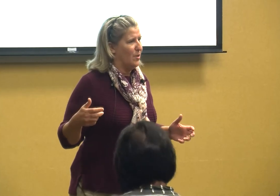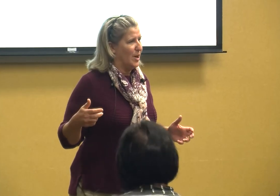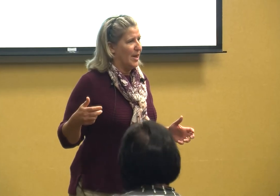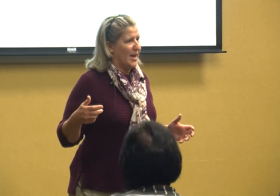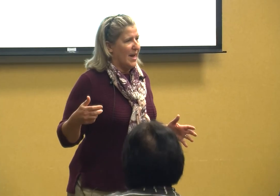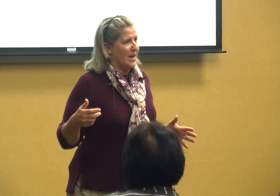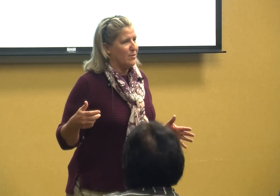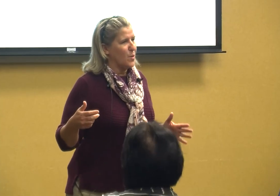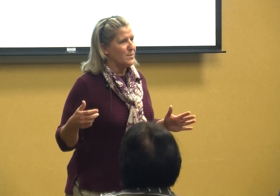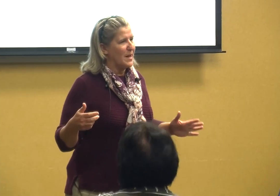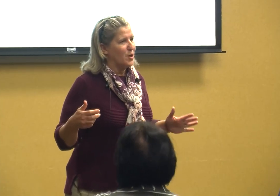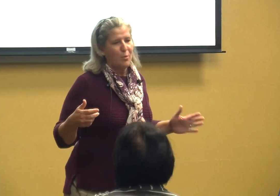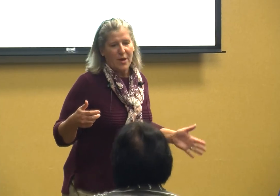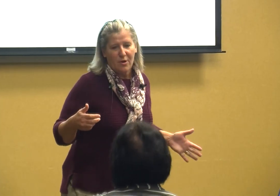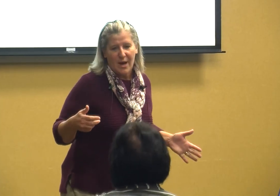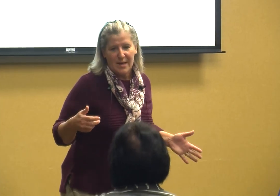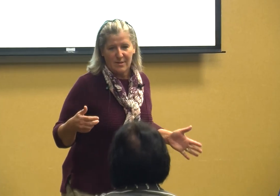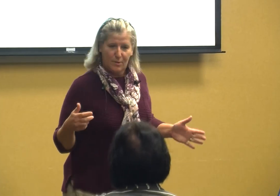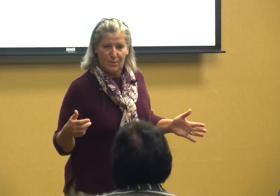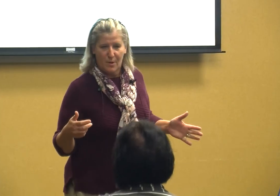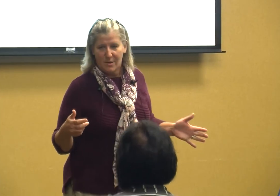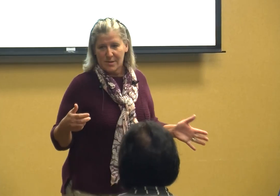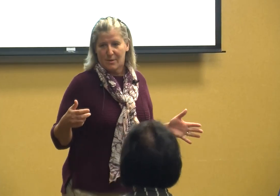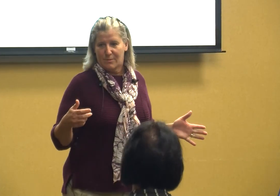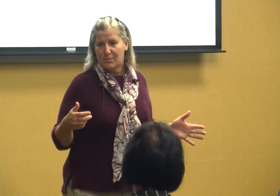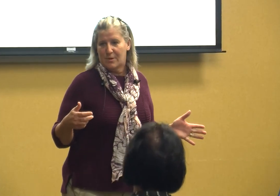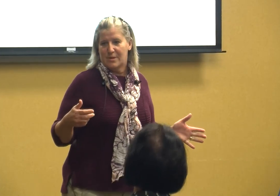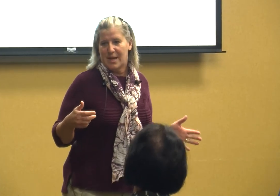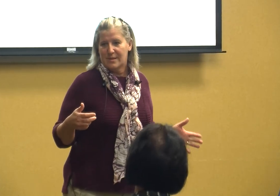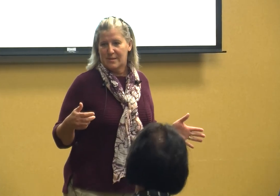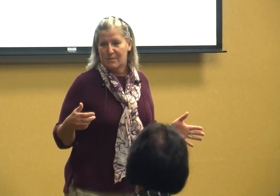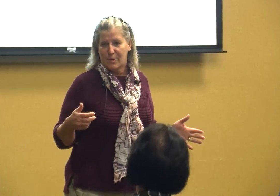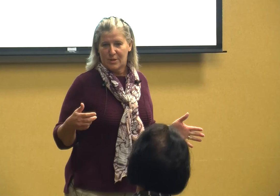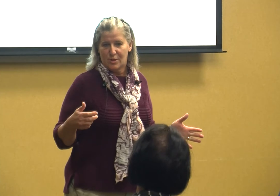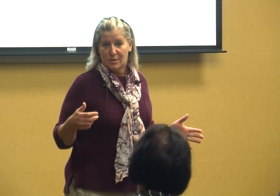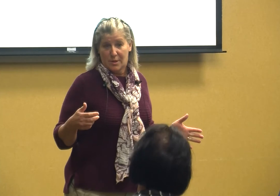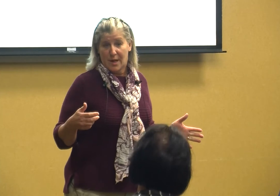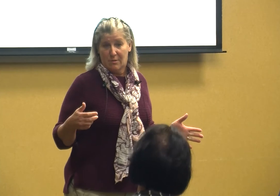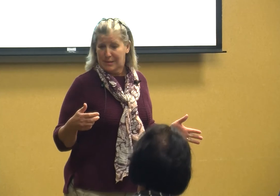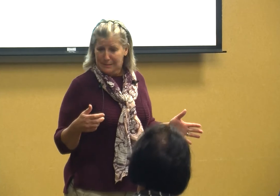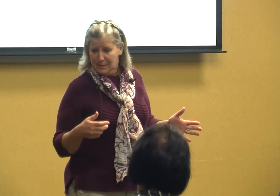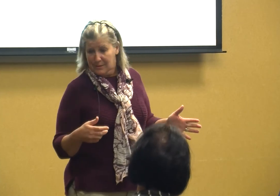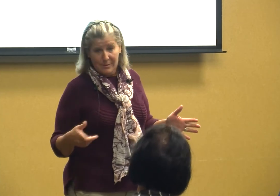and of course my little brother had to also do those things which you know he's not you're not